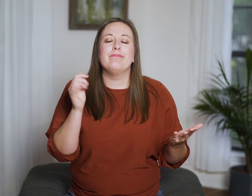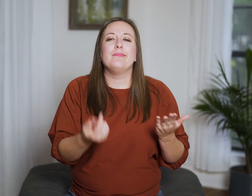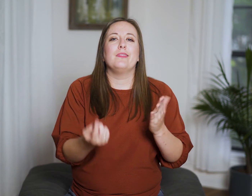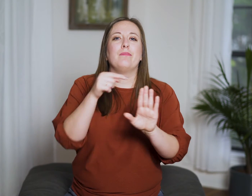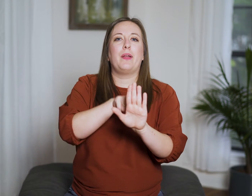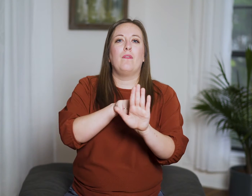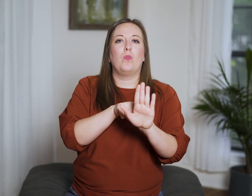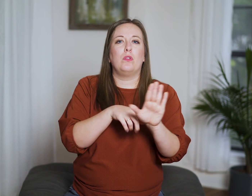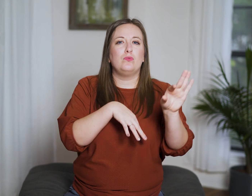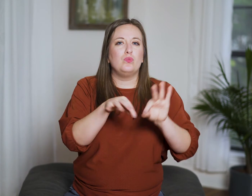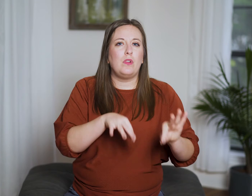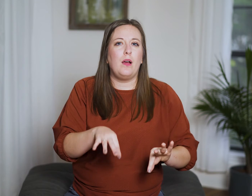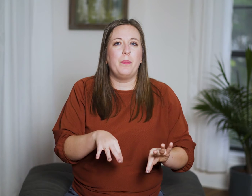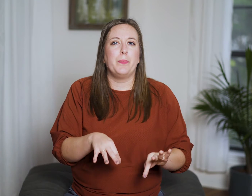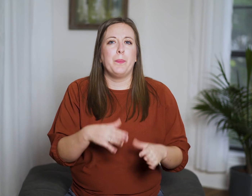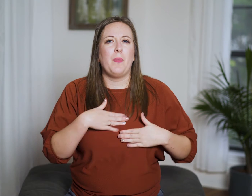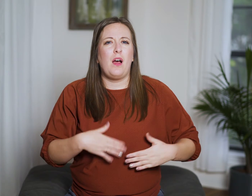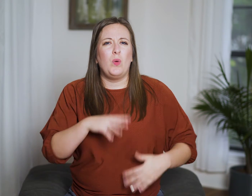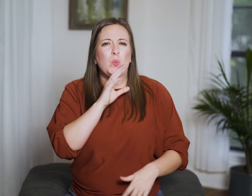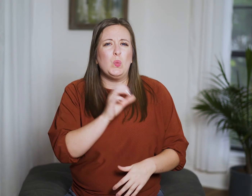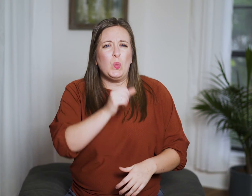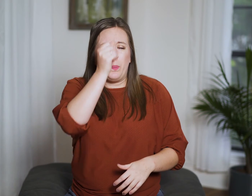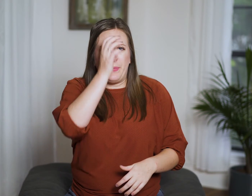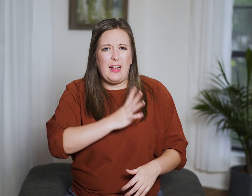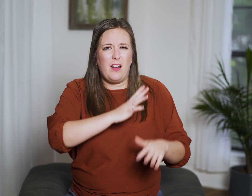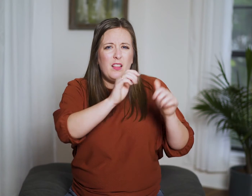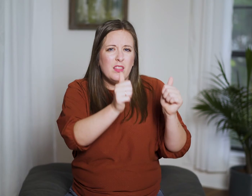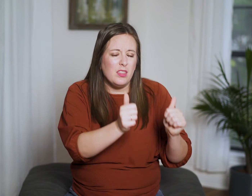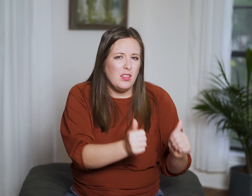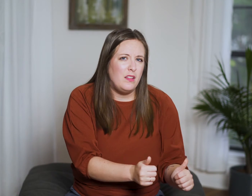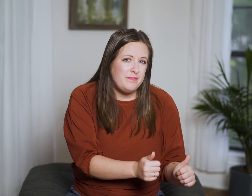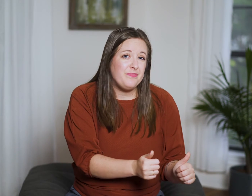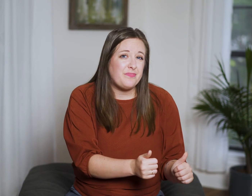Then he gives a metaphor describing the failing body of an old man.